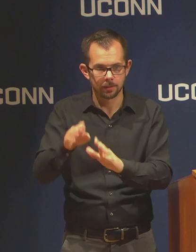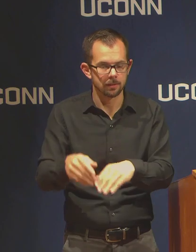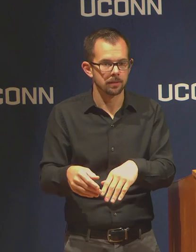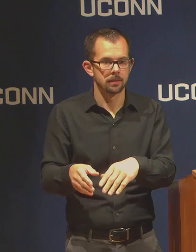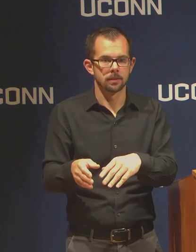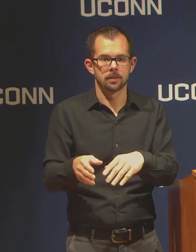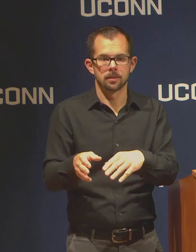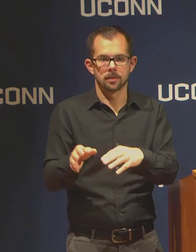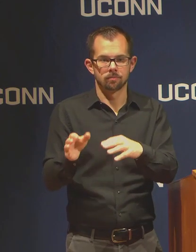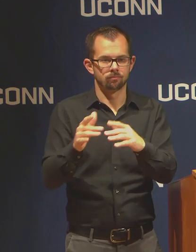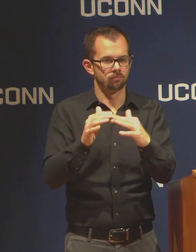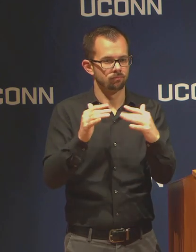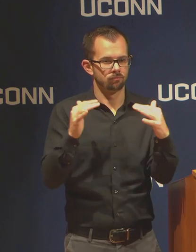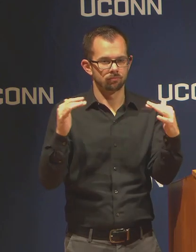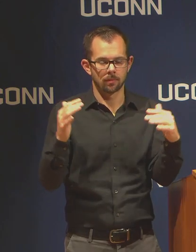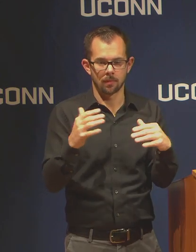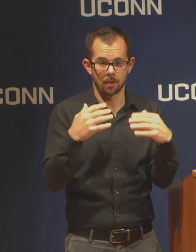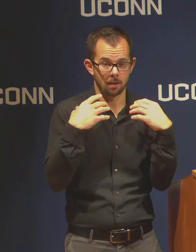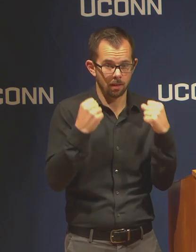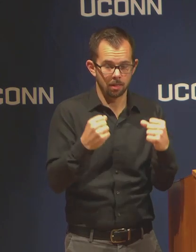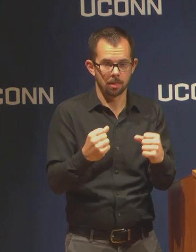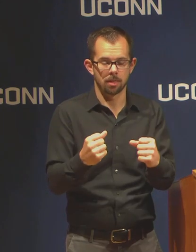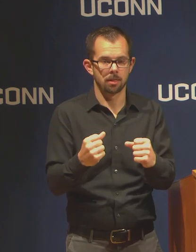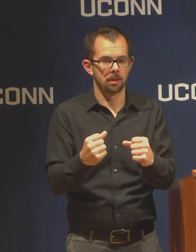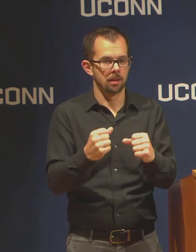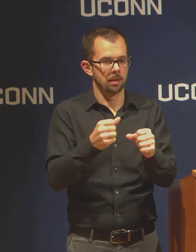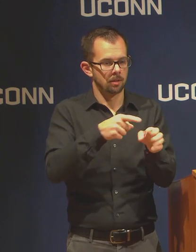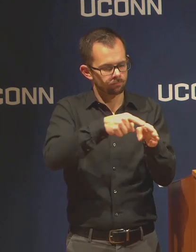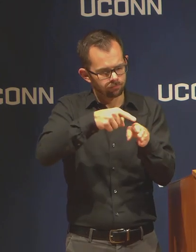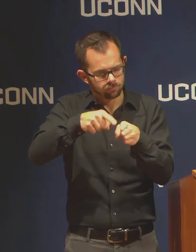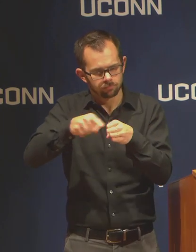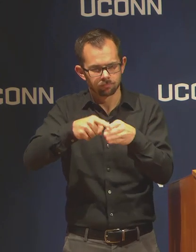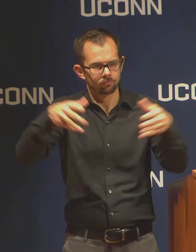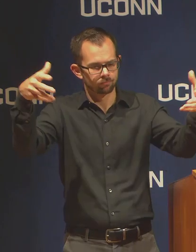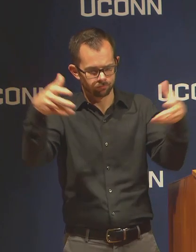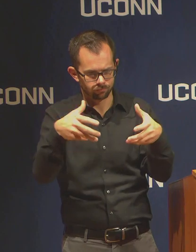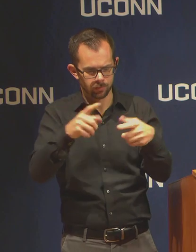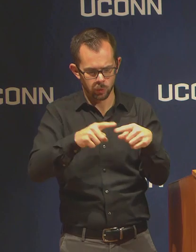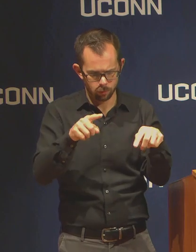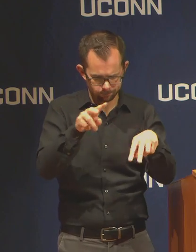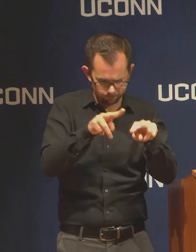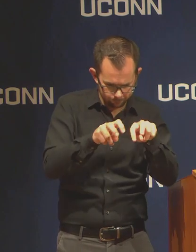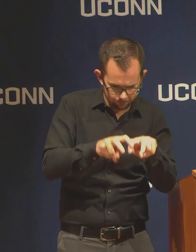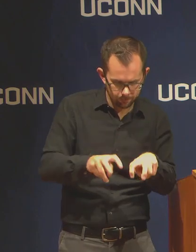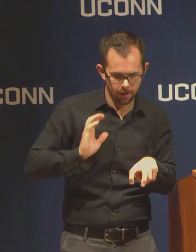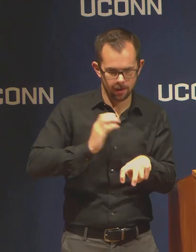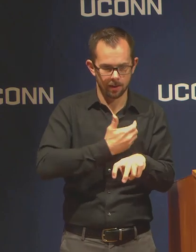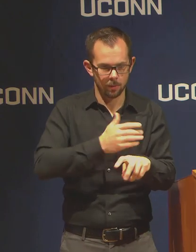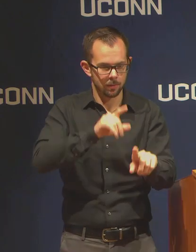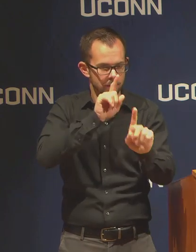to health to look at the responses, complex, interdependent responses to